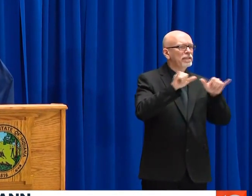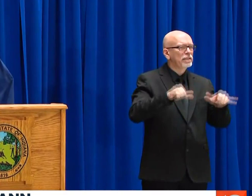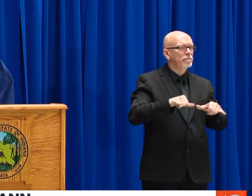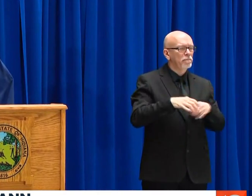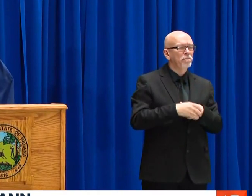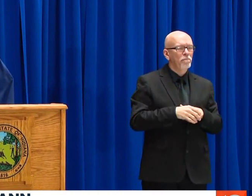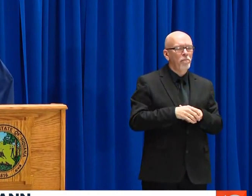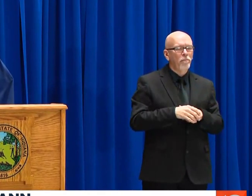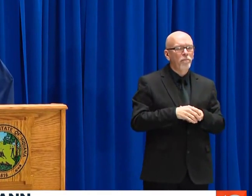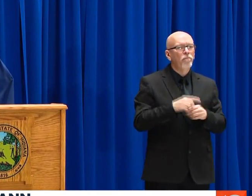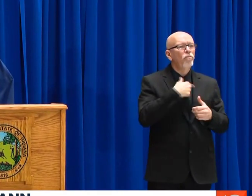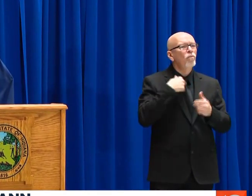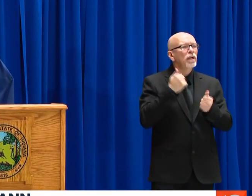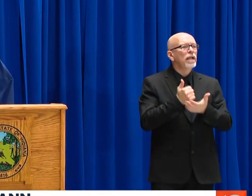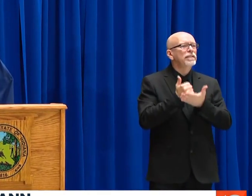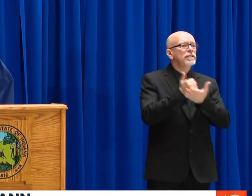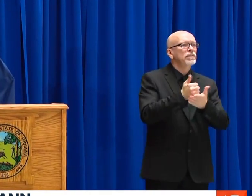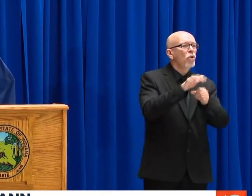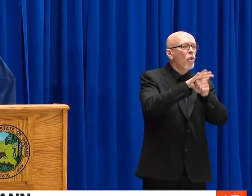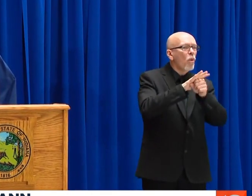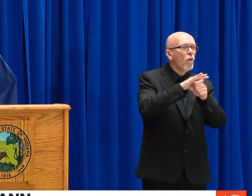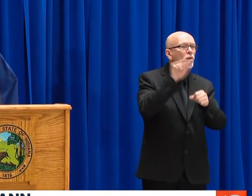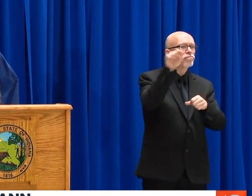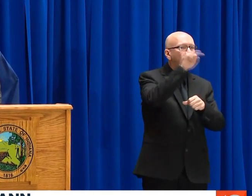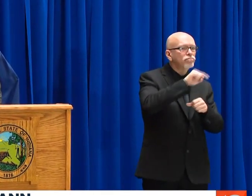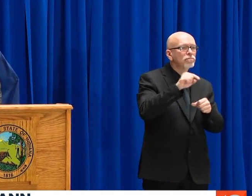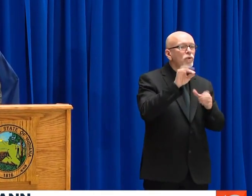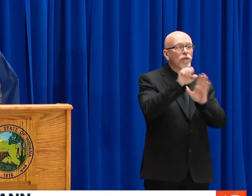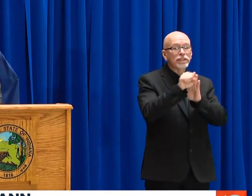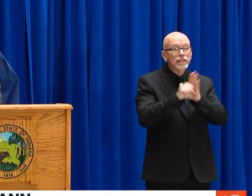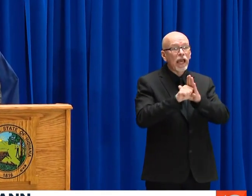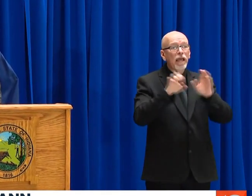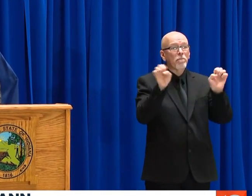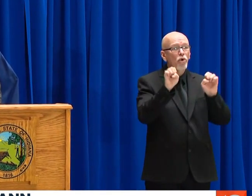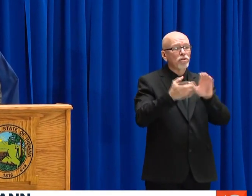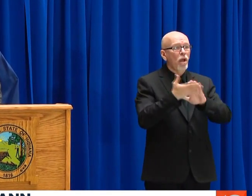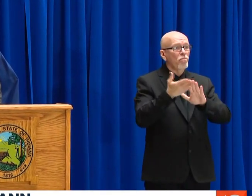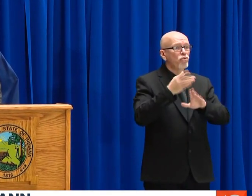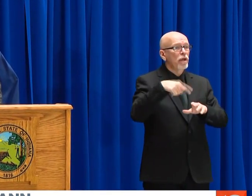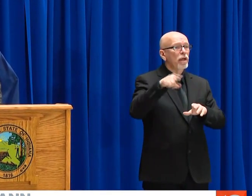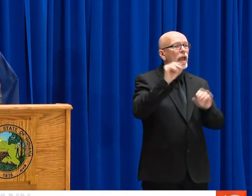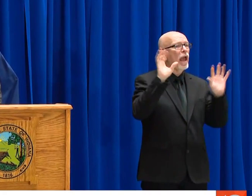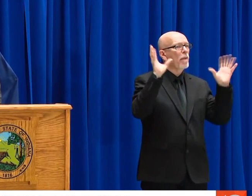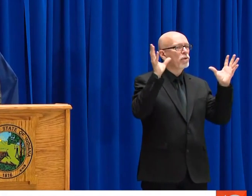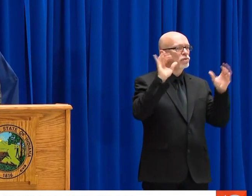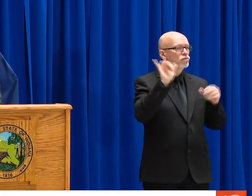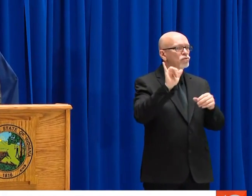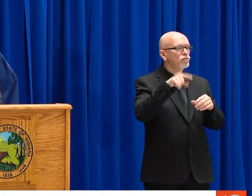INDIANA DEPARTMENT OF HEALTH TO HELP CREATE A REALTIME TOOL OF OUR ENTIRE STATE EMS RESOURCE SYSTEM.